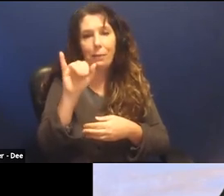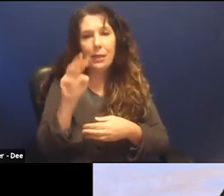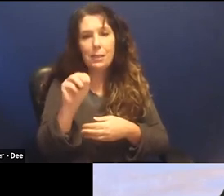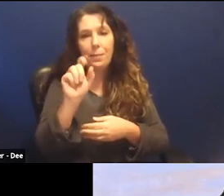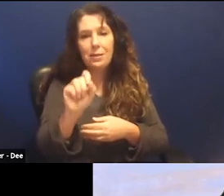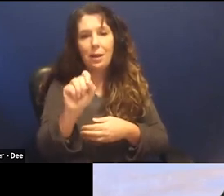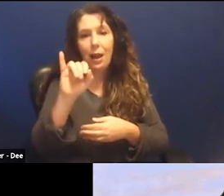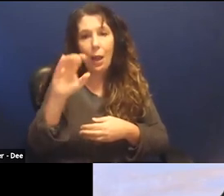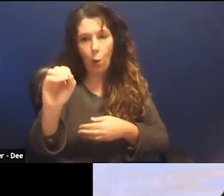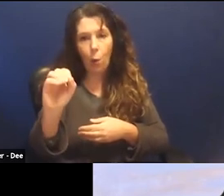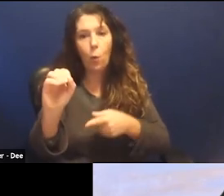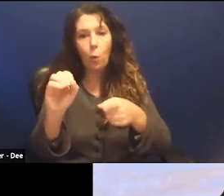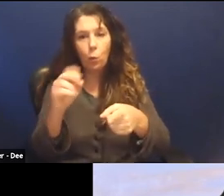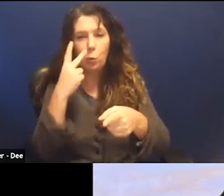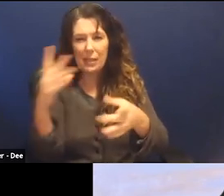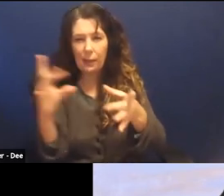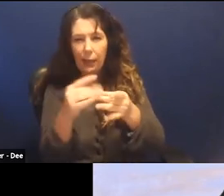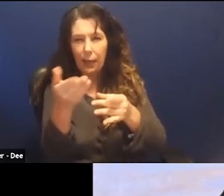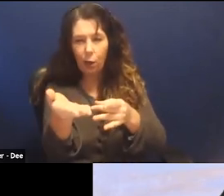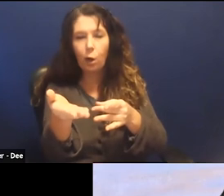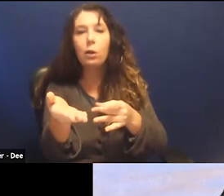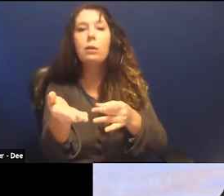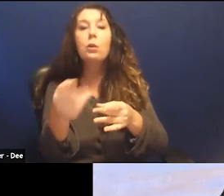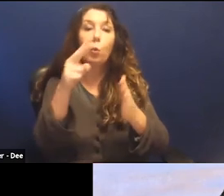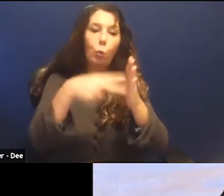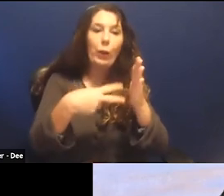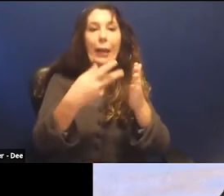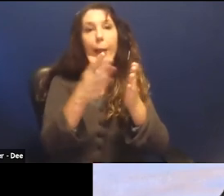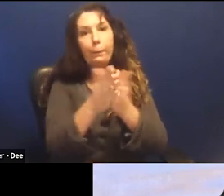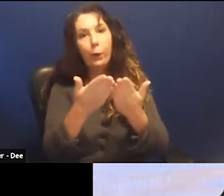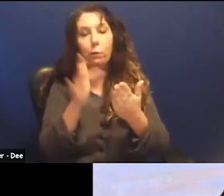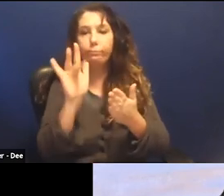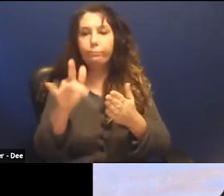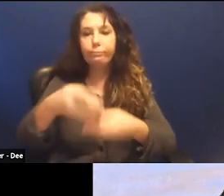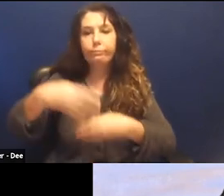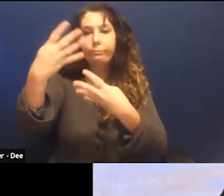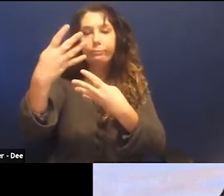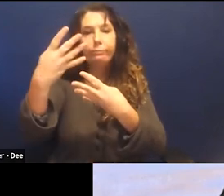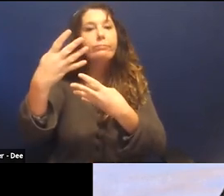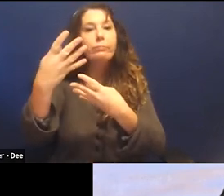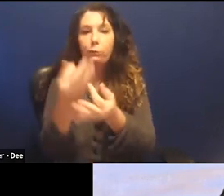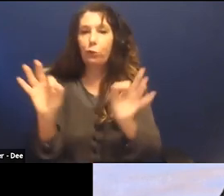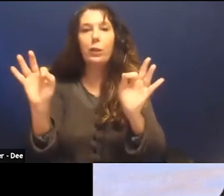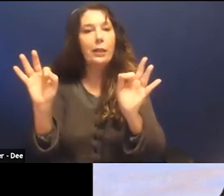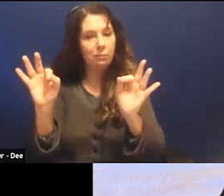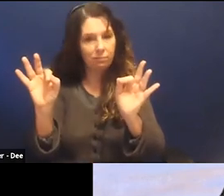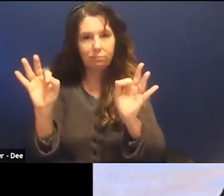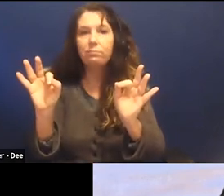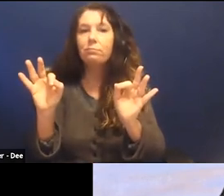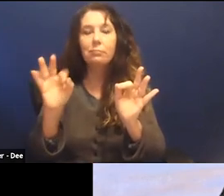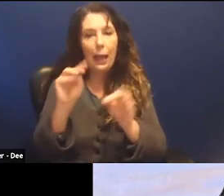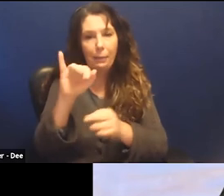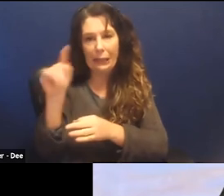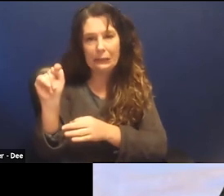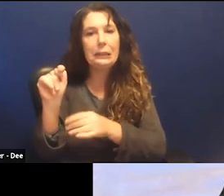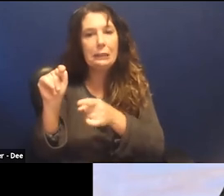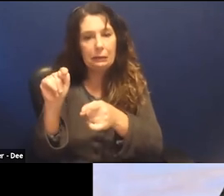You can you see a big link there that says read the book, and that'll take you right to the version on MIT presses pub pub where you can read it.